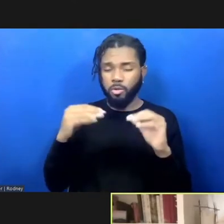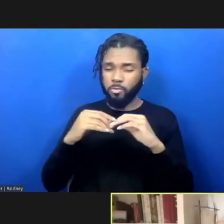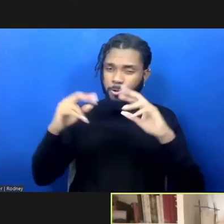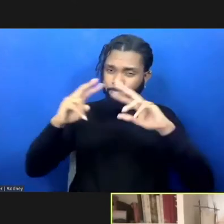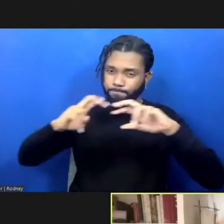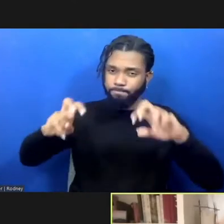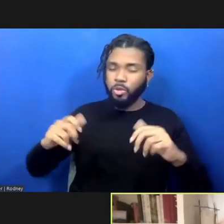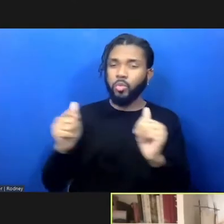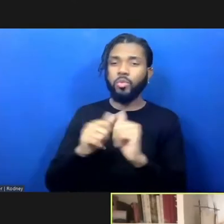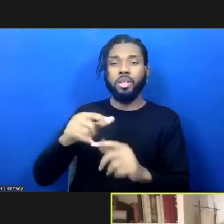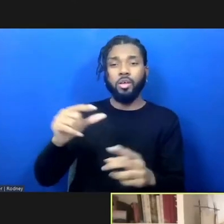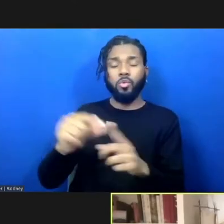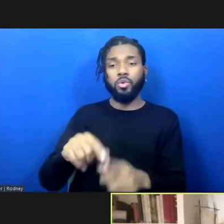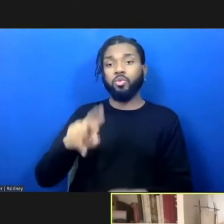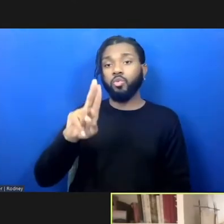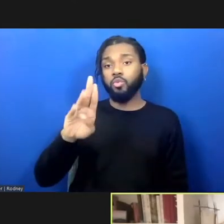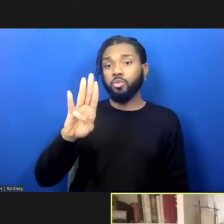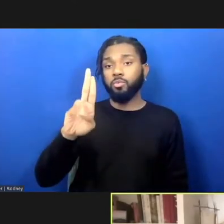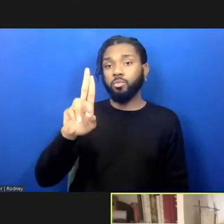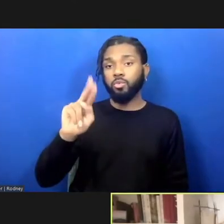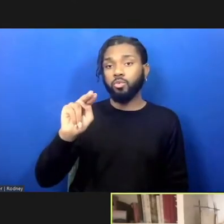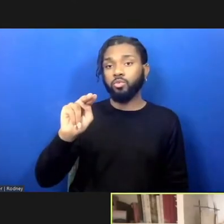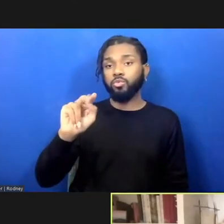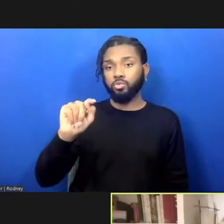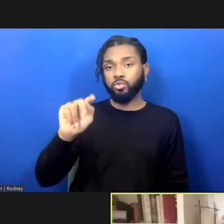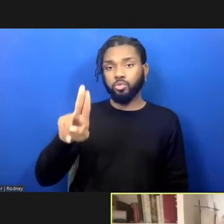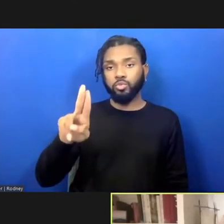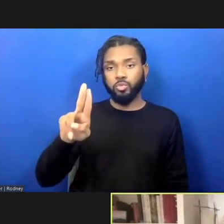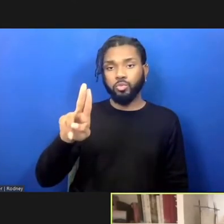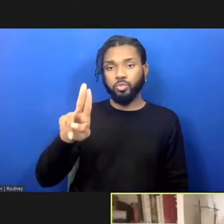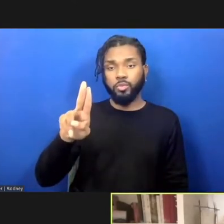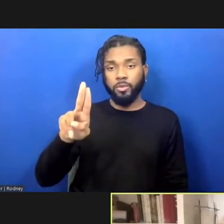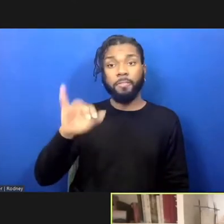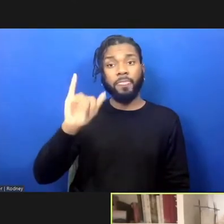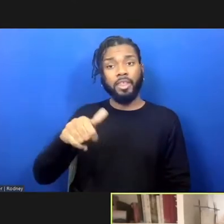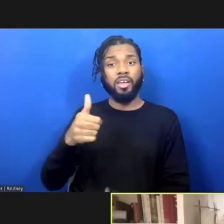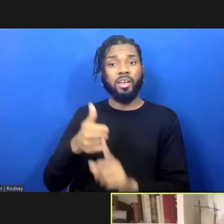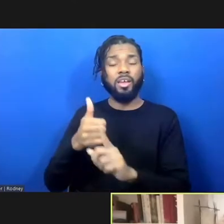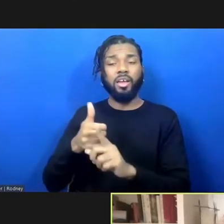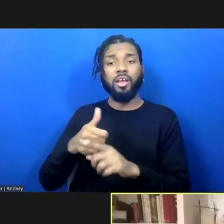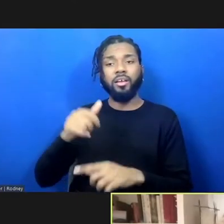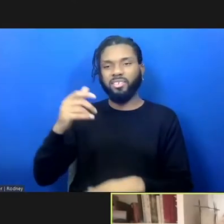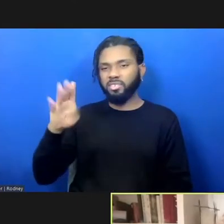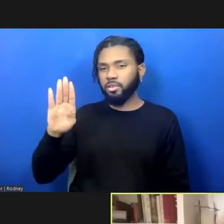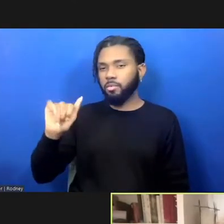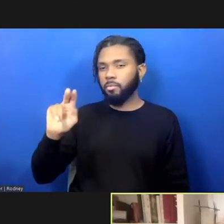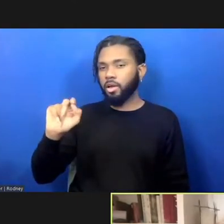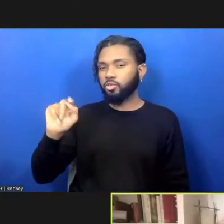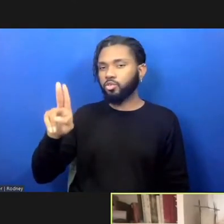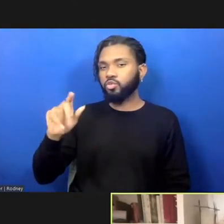ubuntu, U-B-U-N-T-U, which is a Bantu word from the southern parts of the